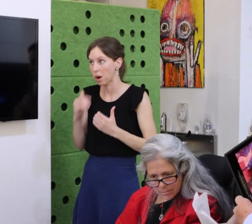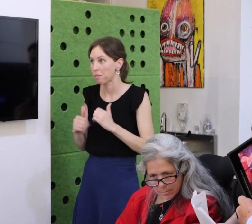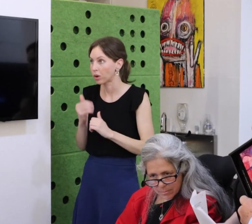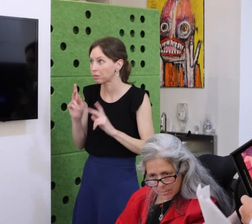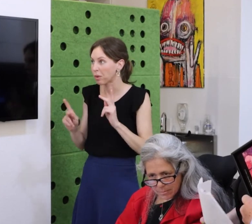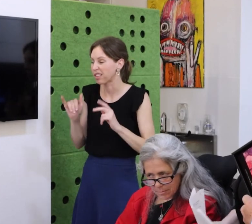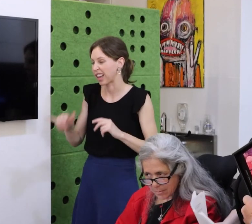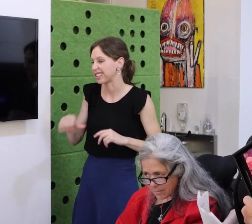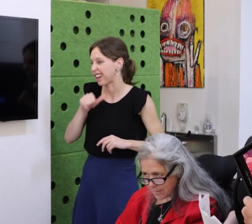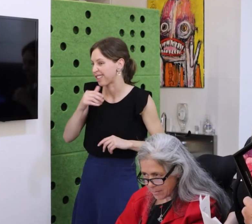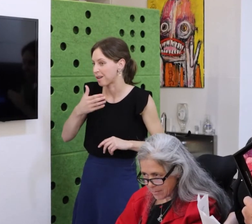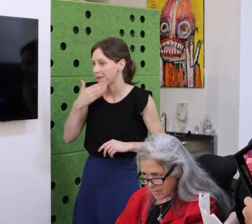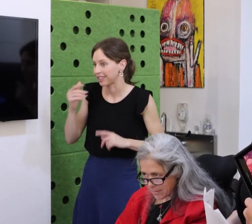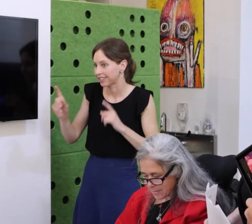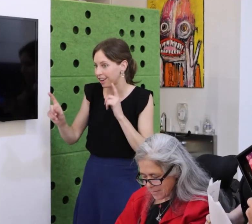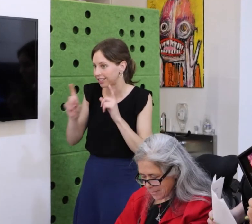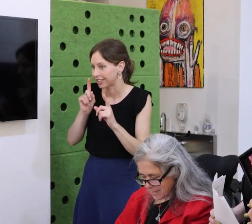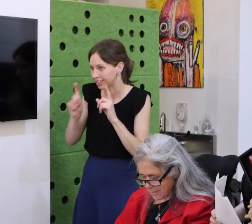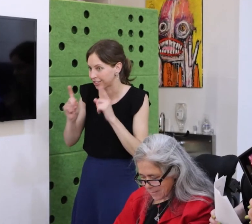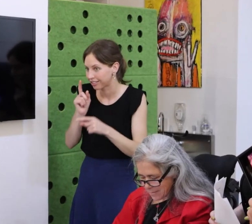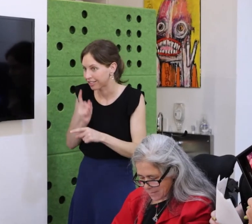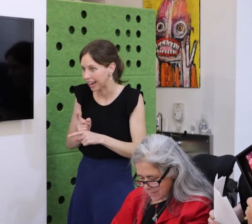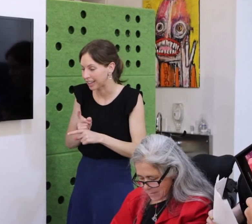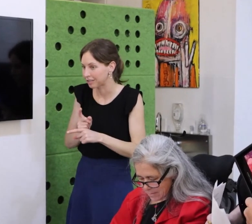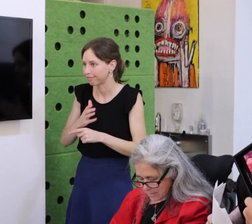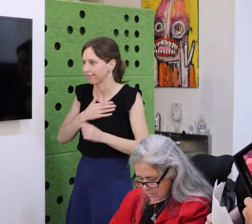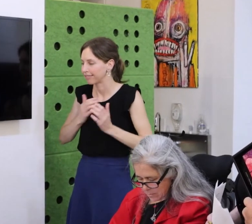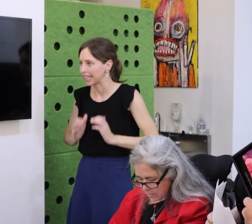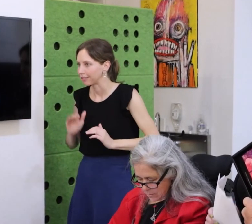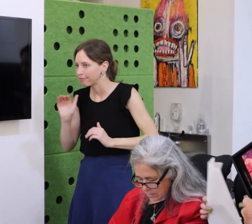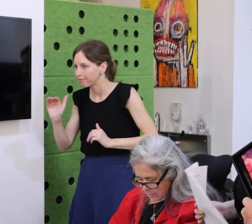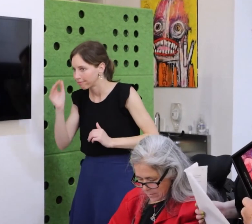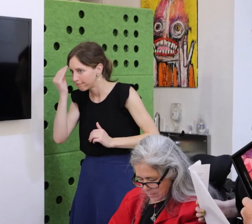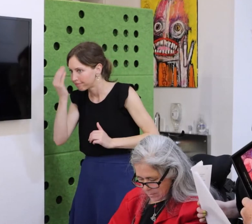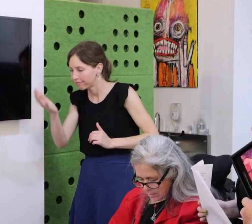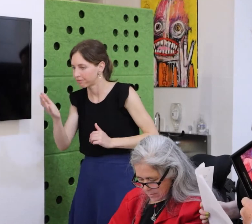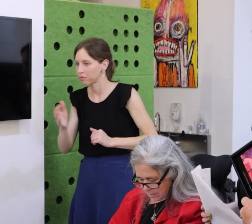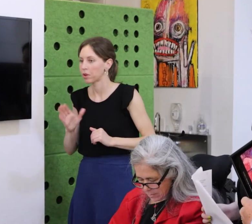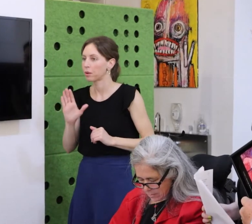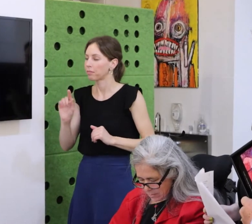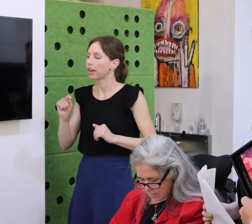I shared with him not just symptoms of physical, cognitive,